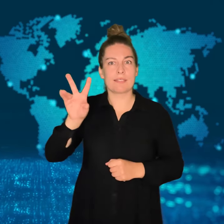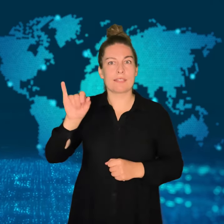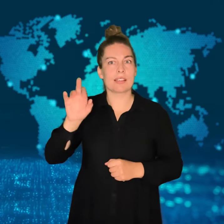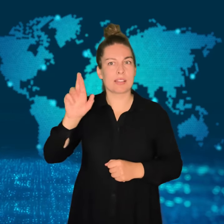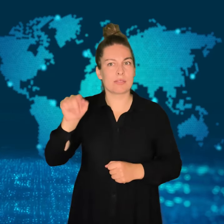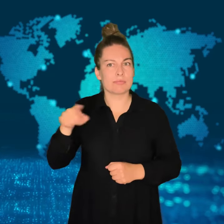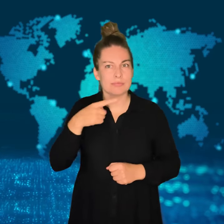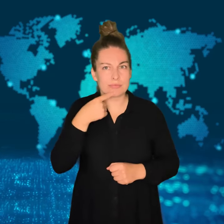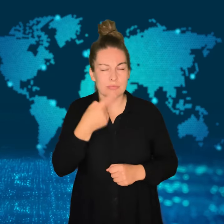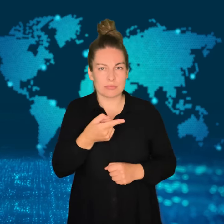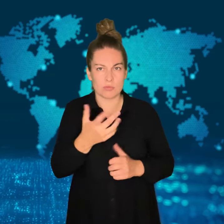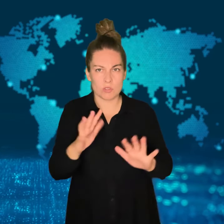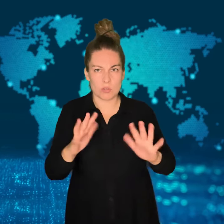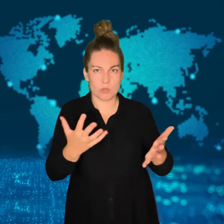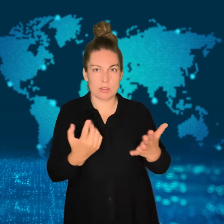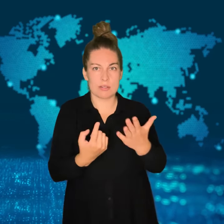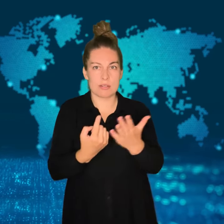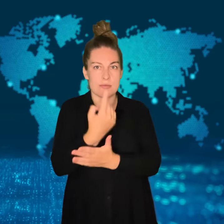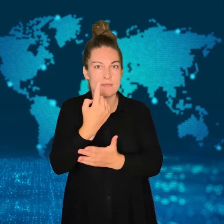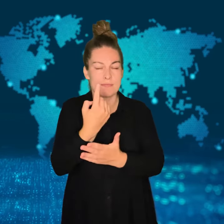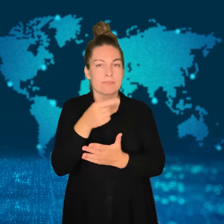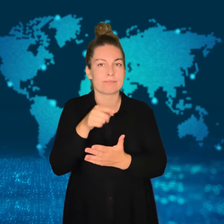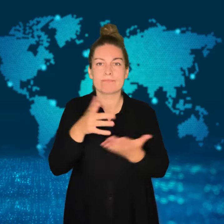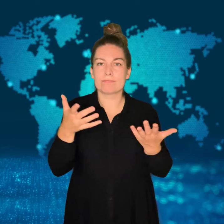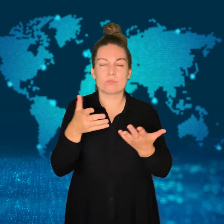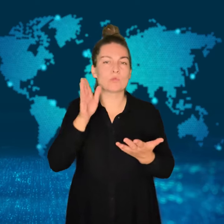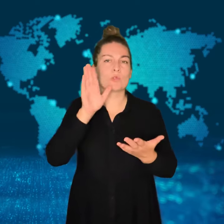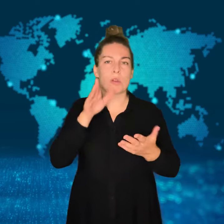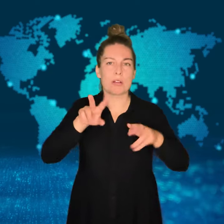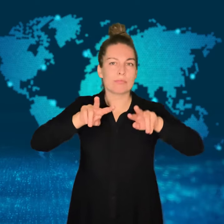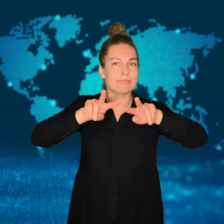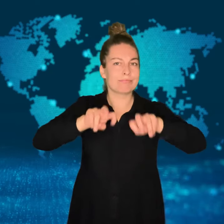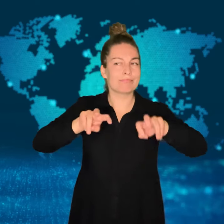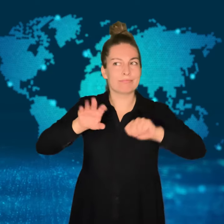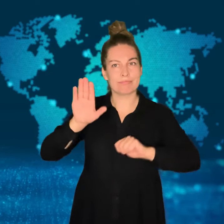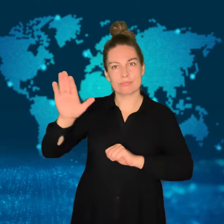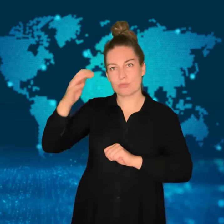impacted by the spill.